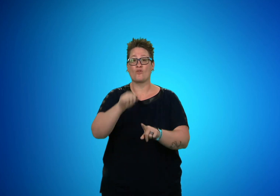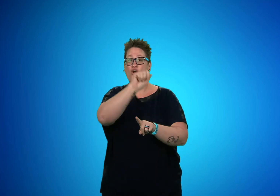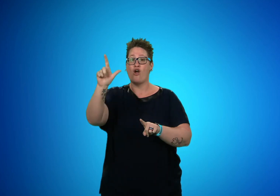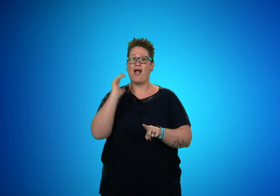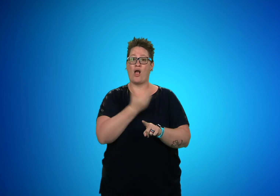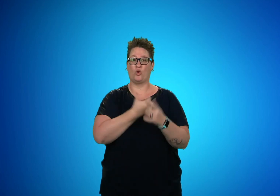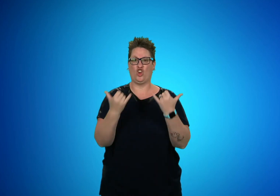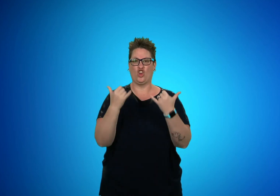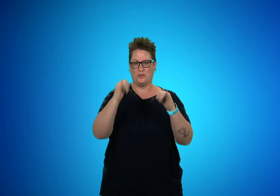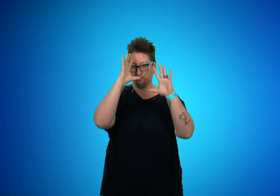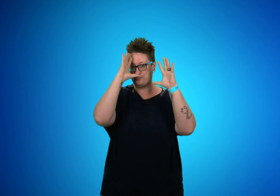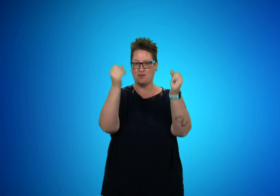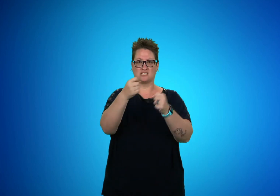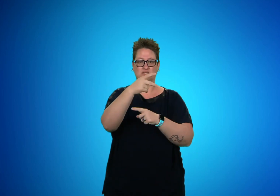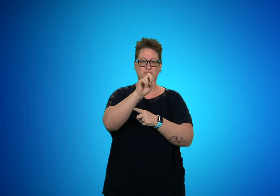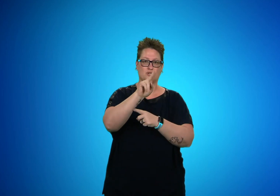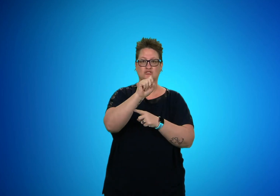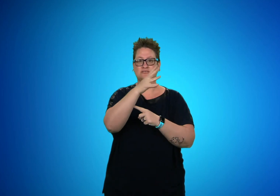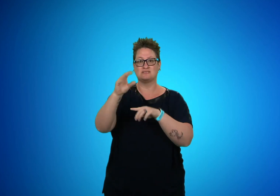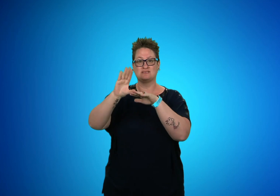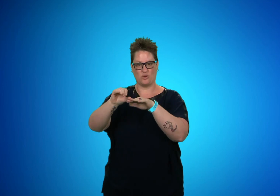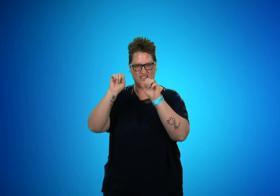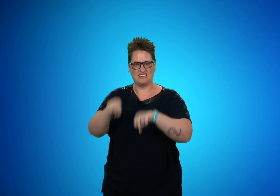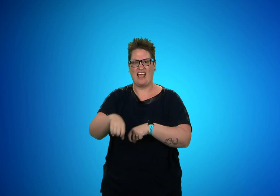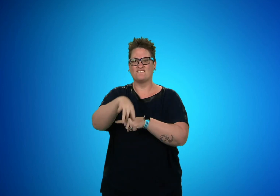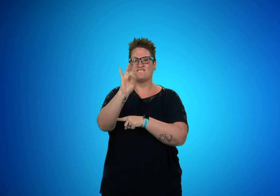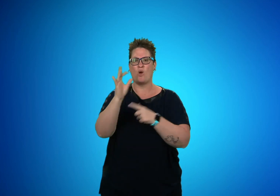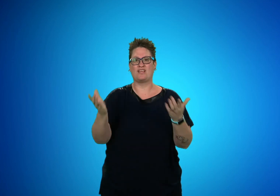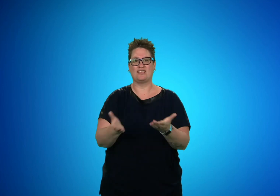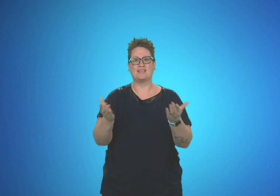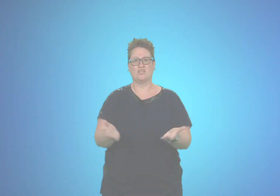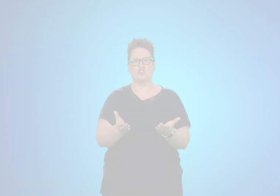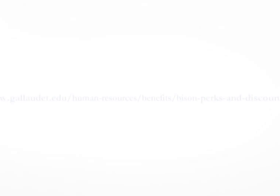All of the current Bison perks and discounts can be found here.